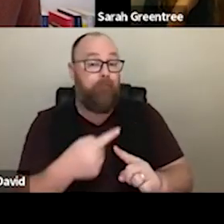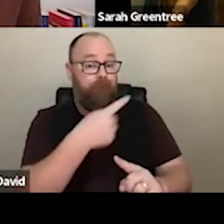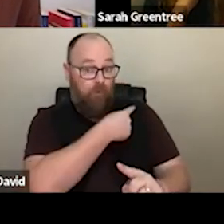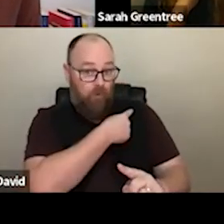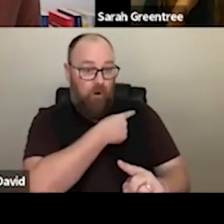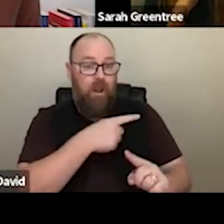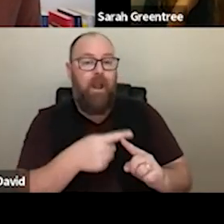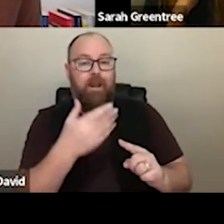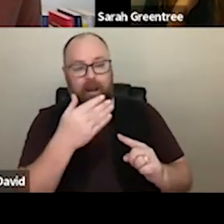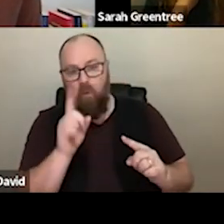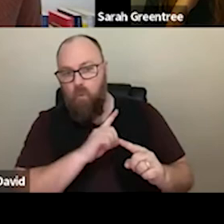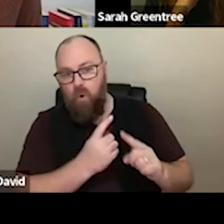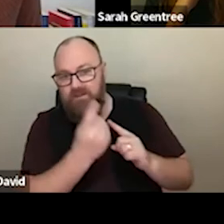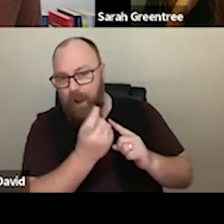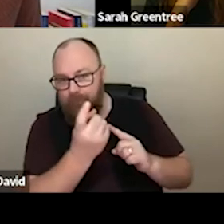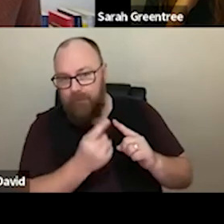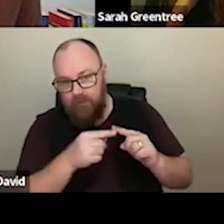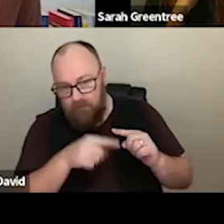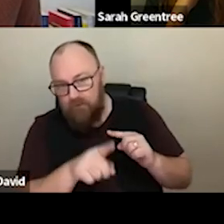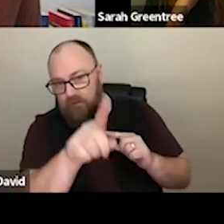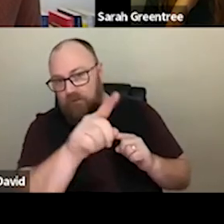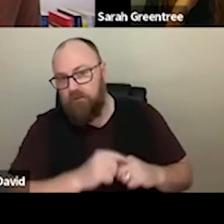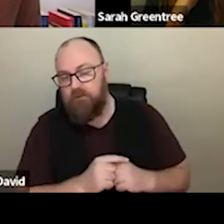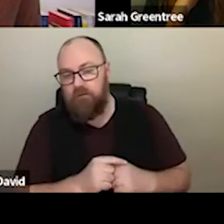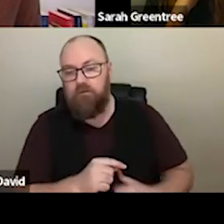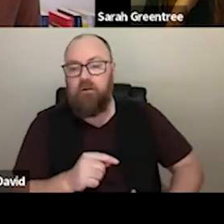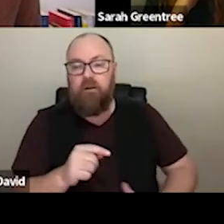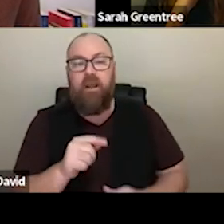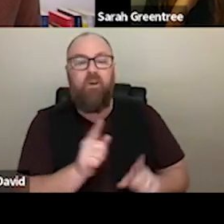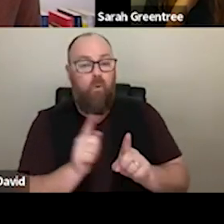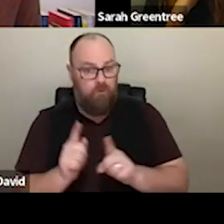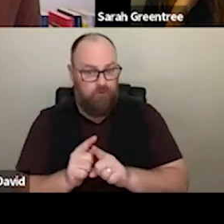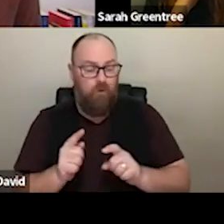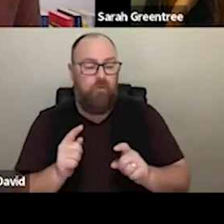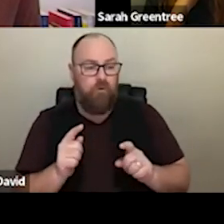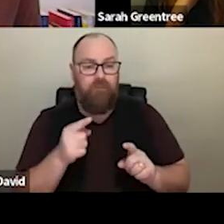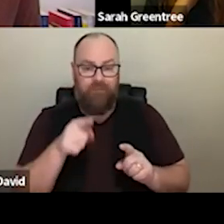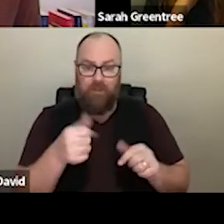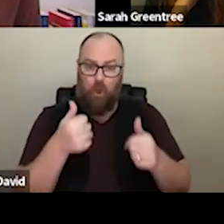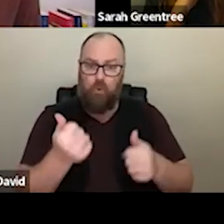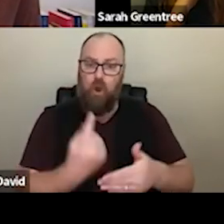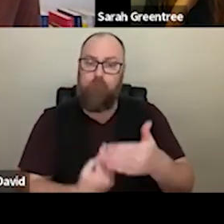what is come before, but really looking at what is coming up, and how do we navigate our way forward? And also to the point that Andy made earlier, it is an opportunity for each organisation to really express their And it's also to the point that Annie made earlier an opportunity for each organization